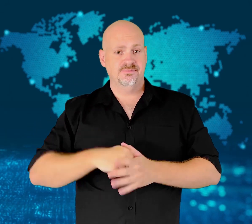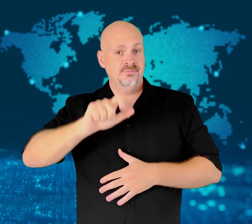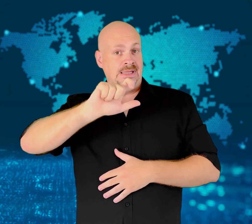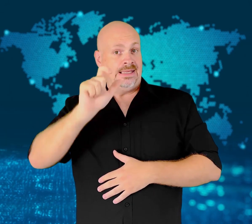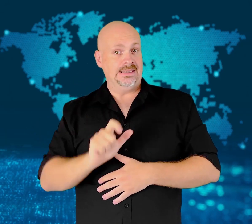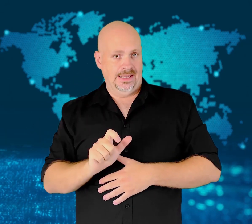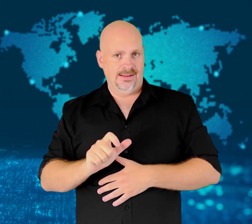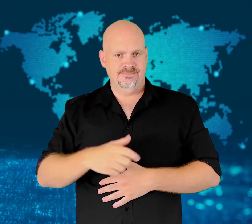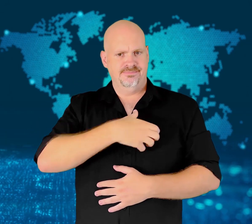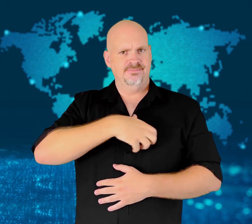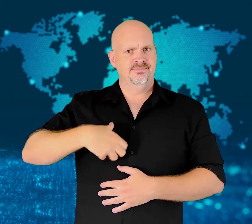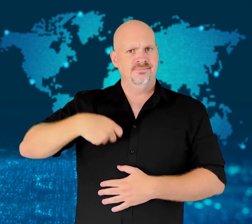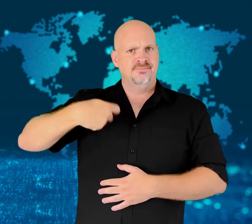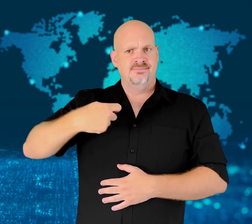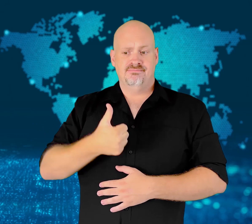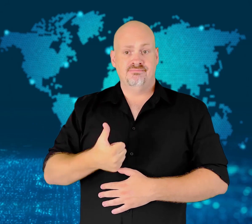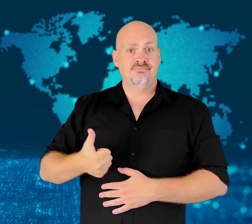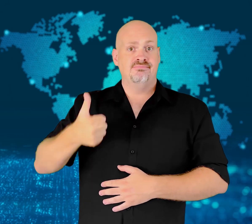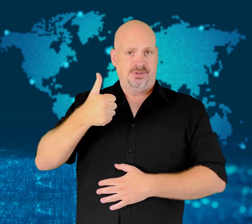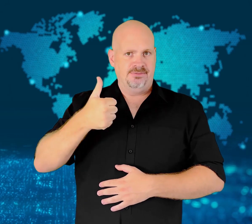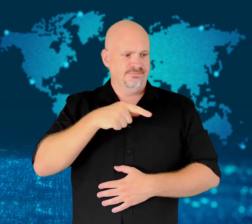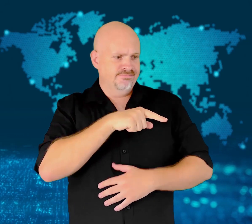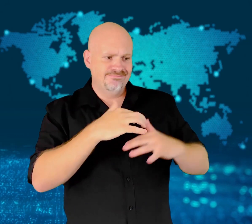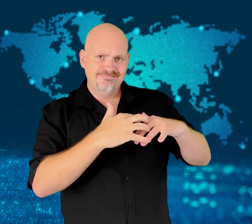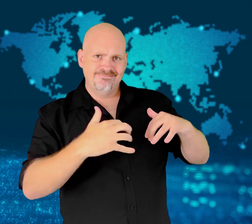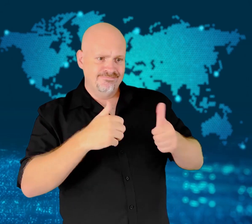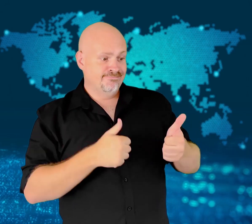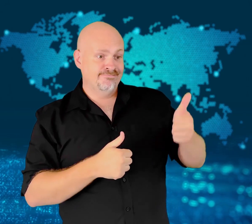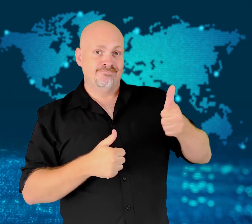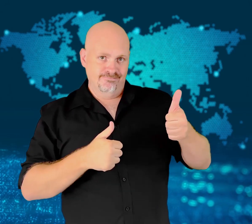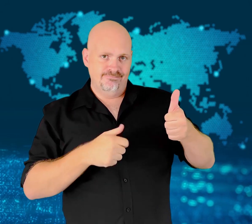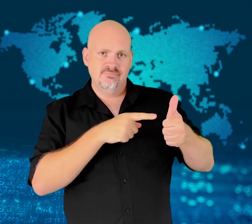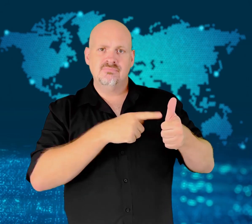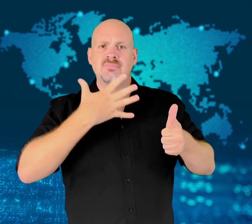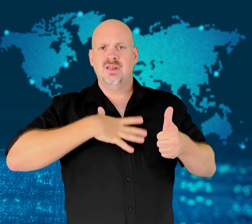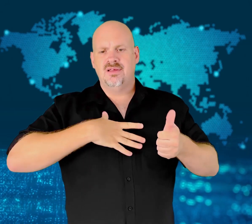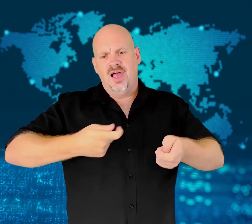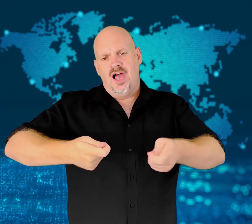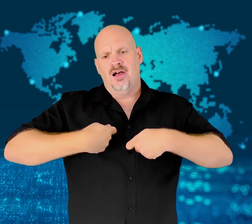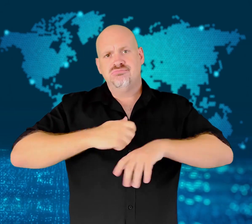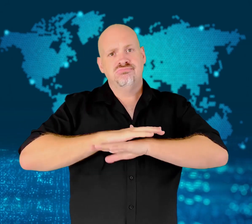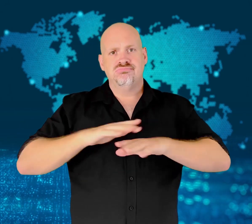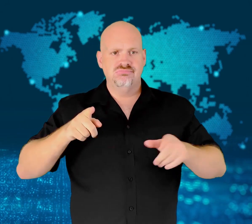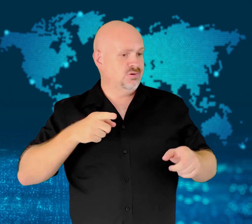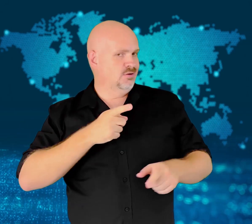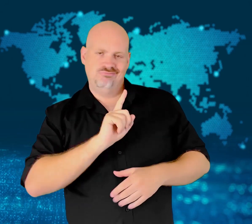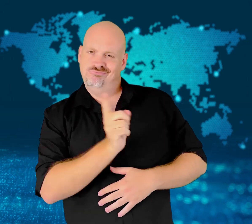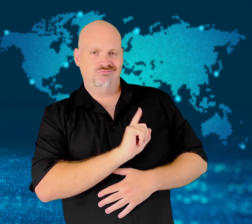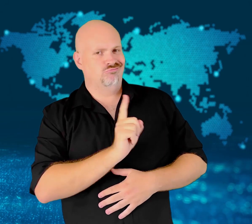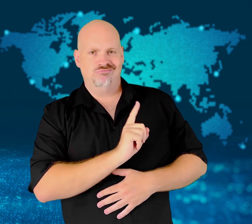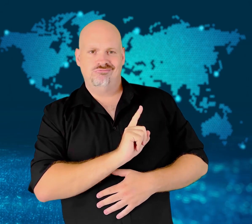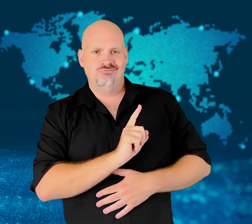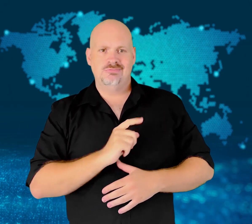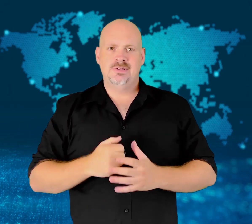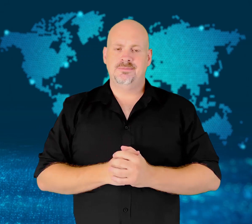President rejects PM's resignation